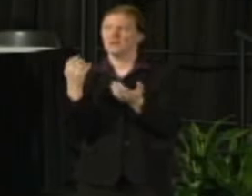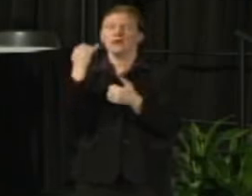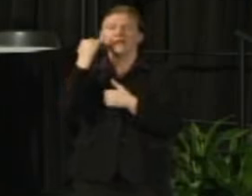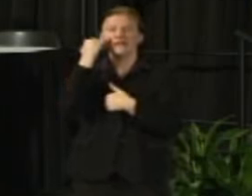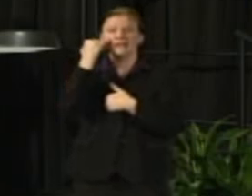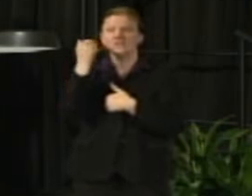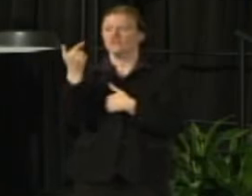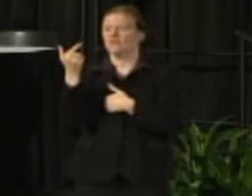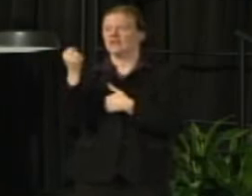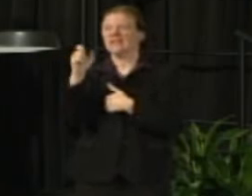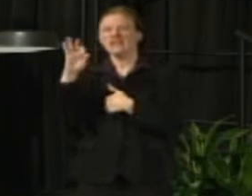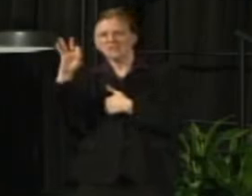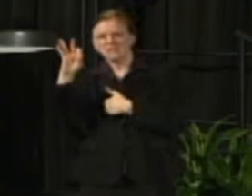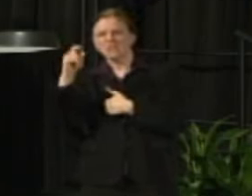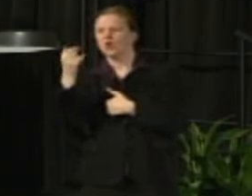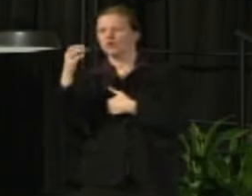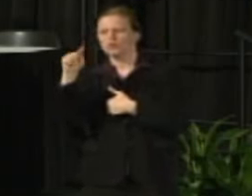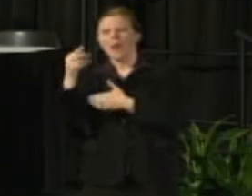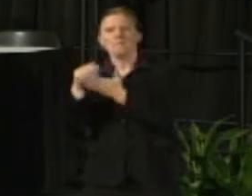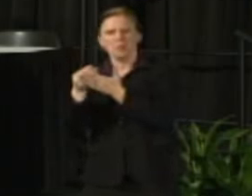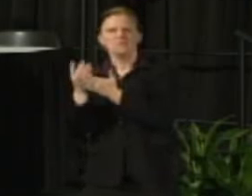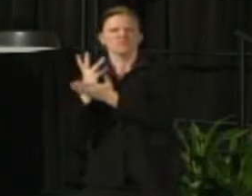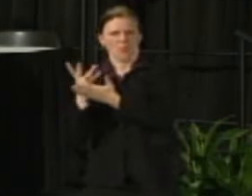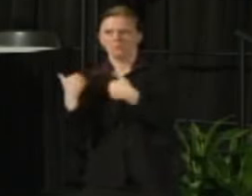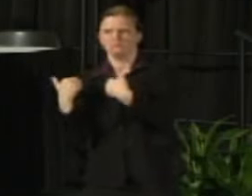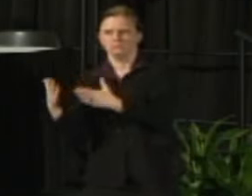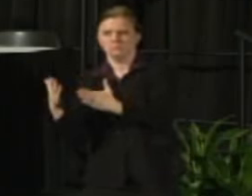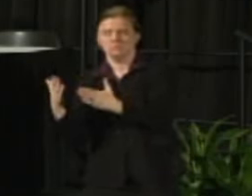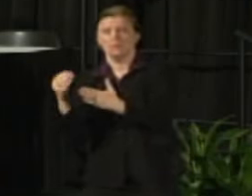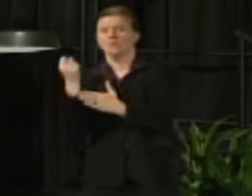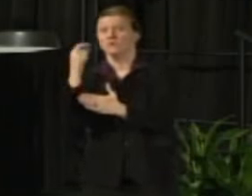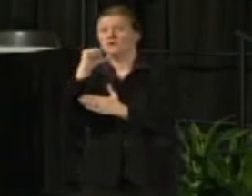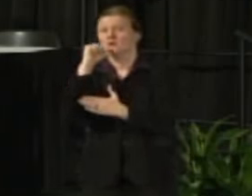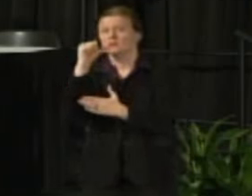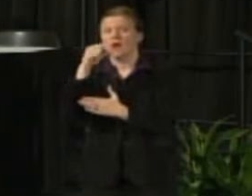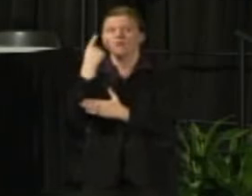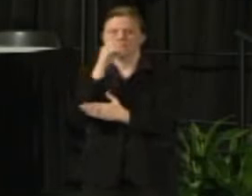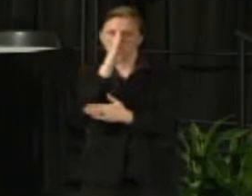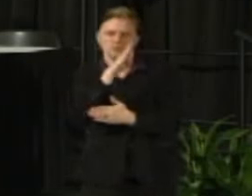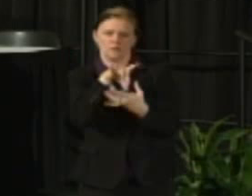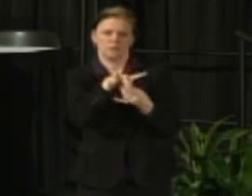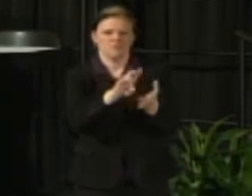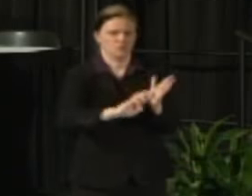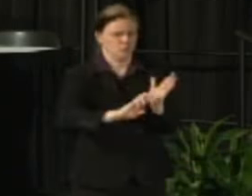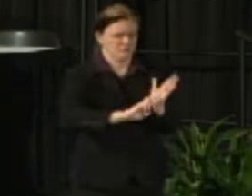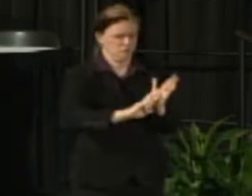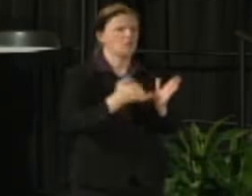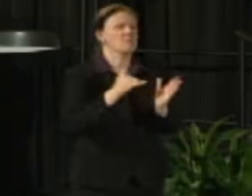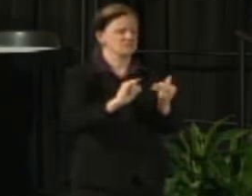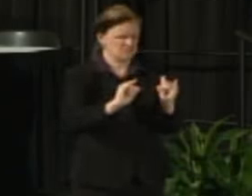or grant funds and not including out of state travel directly related to research or academic activities.